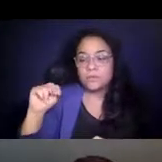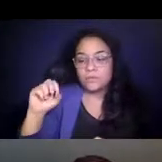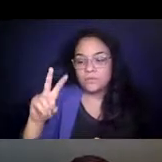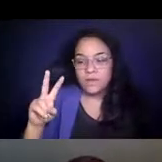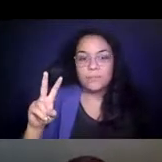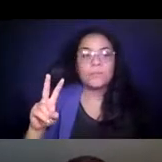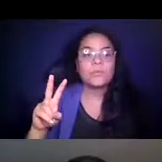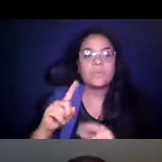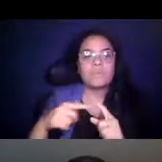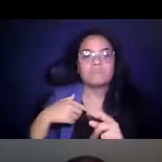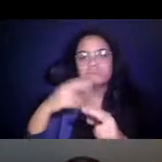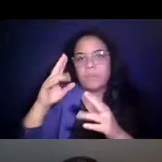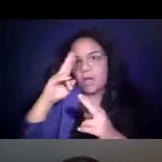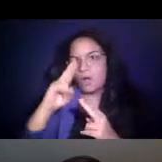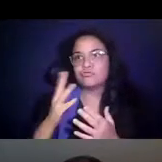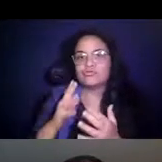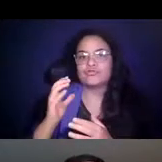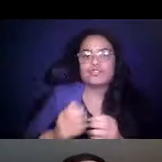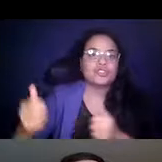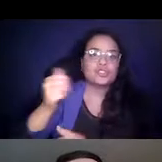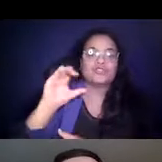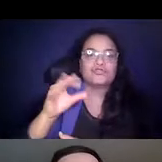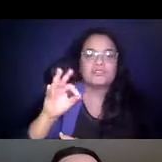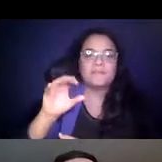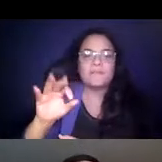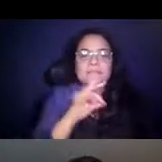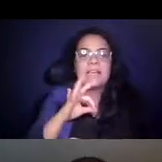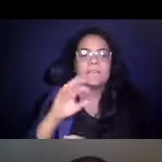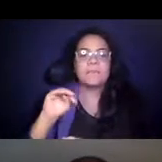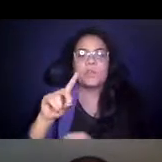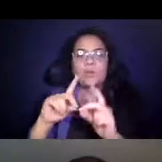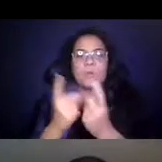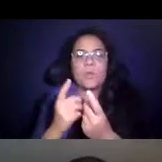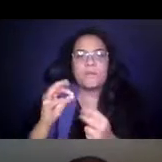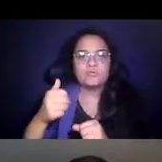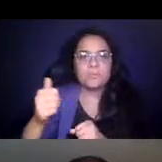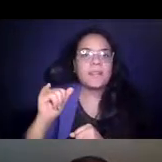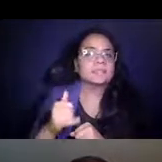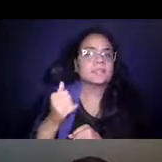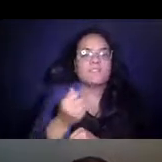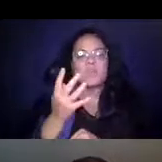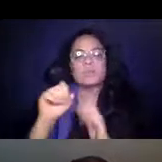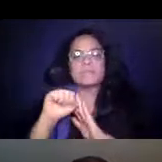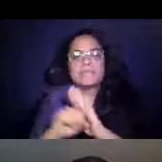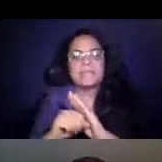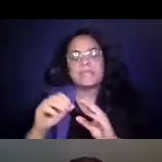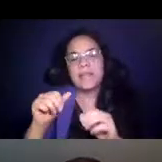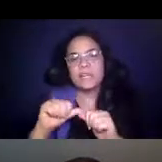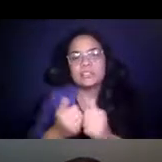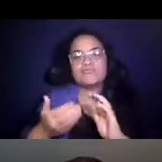to serving as chief of staff in the Maryland 14:29:56 Department of Transportation, which is one of the few state agencies that operates a large transit system, so I'll be able to